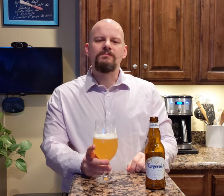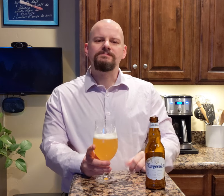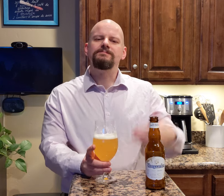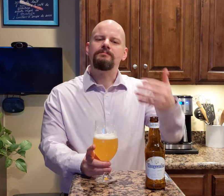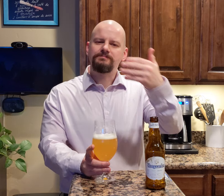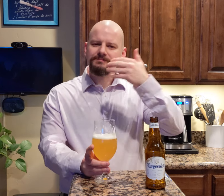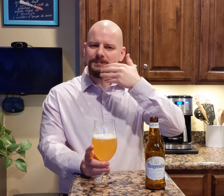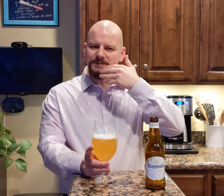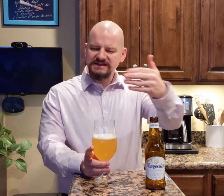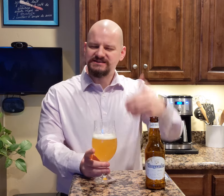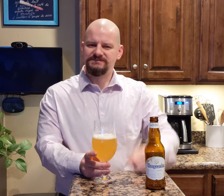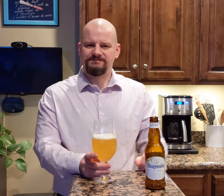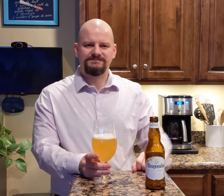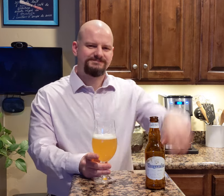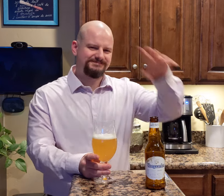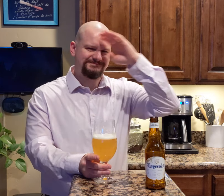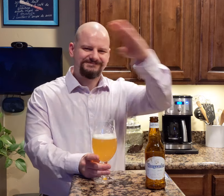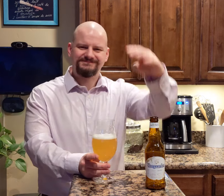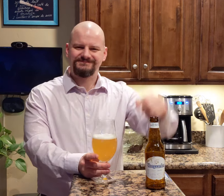[SPEAKING FRENCH] Thank you.